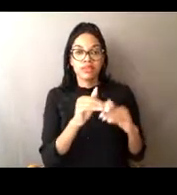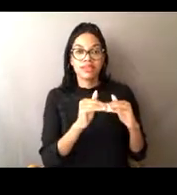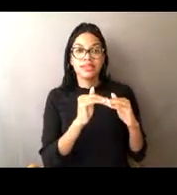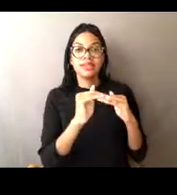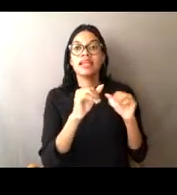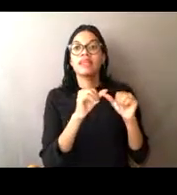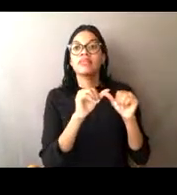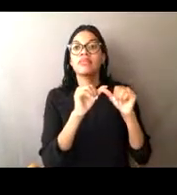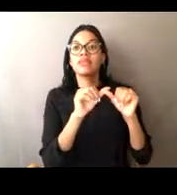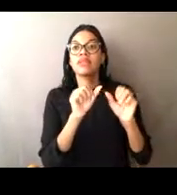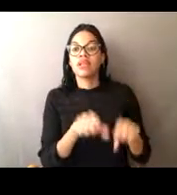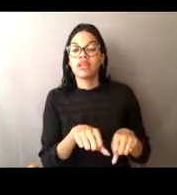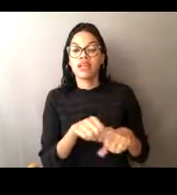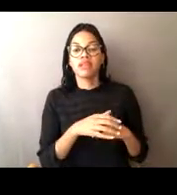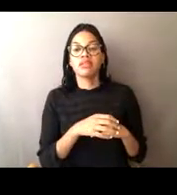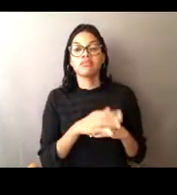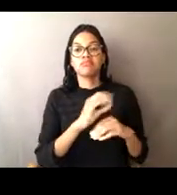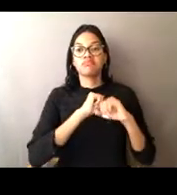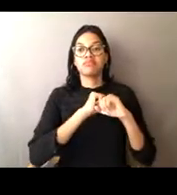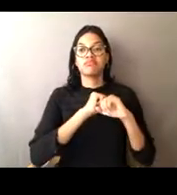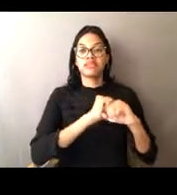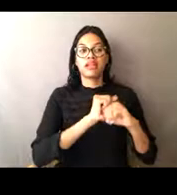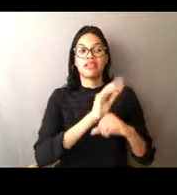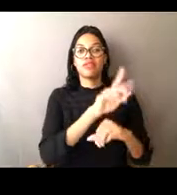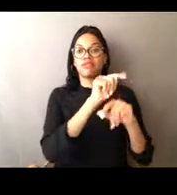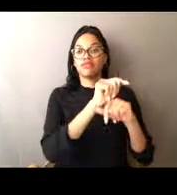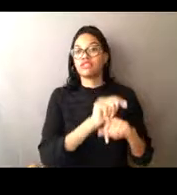and protect that subsistence harvesting.